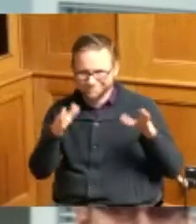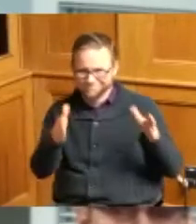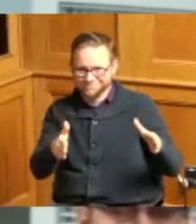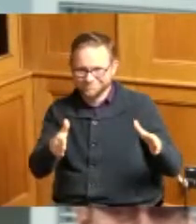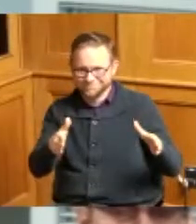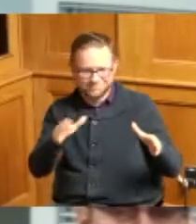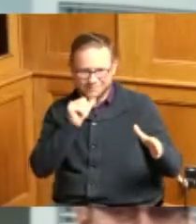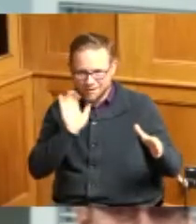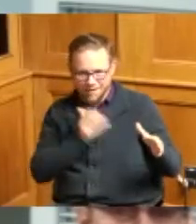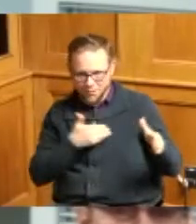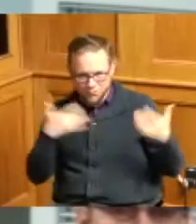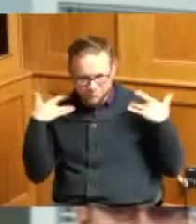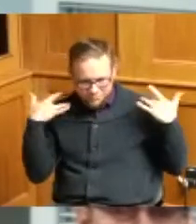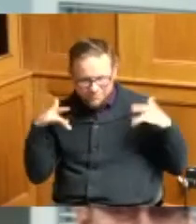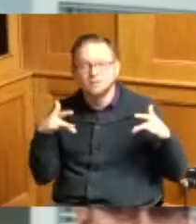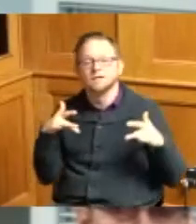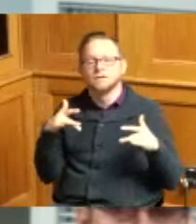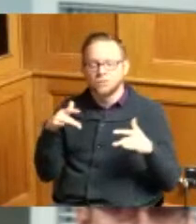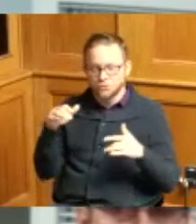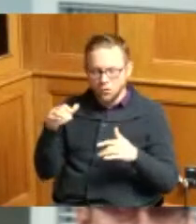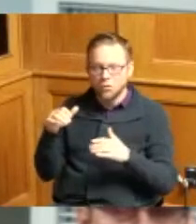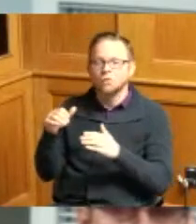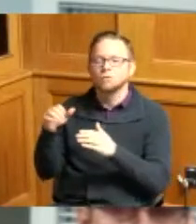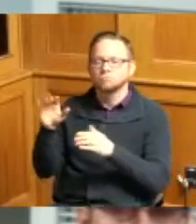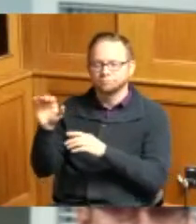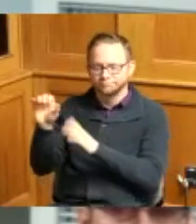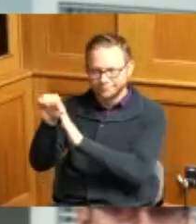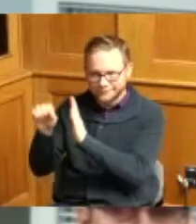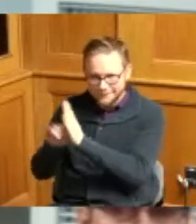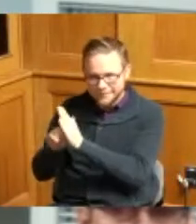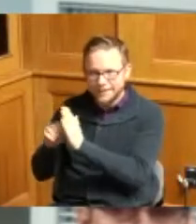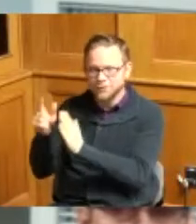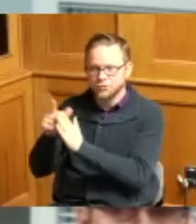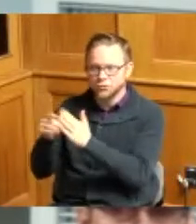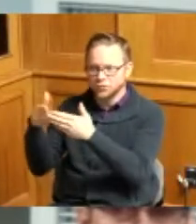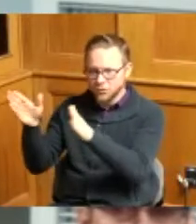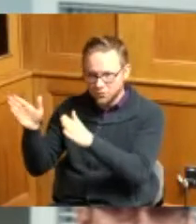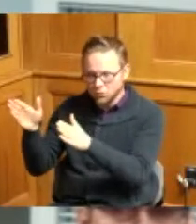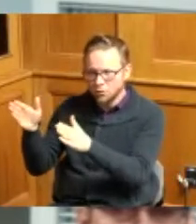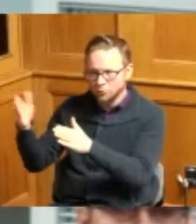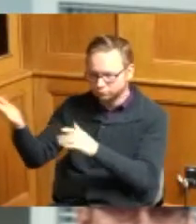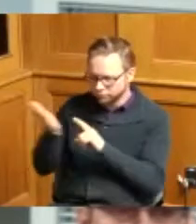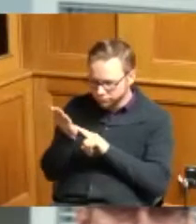attorney general and our review of the records we determined it was not a township road therefore